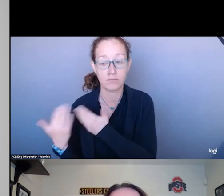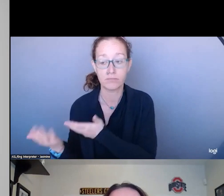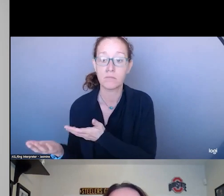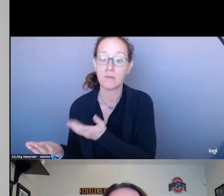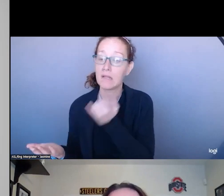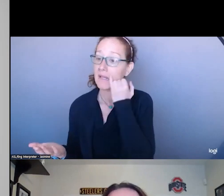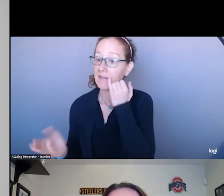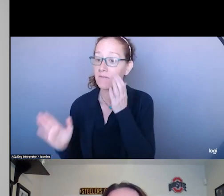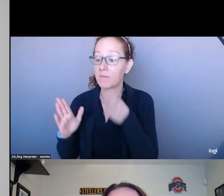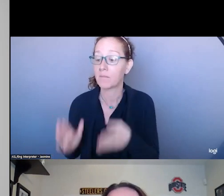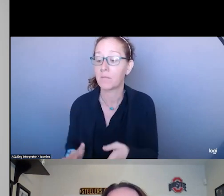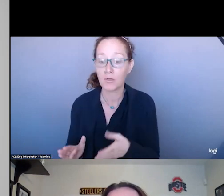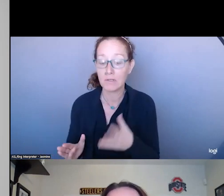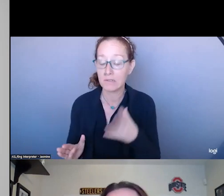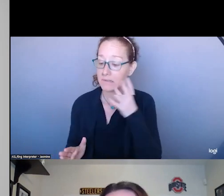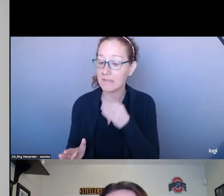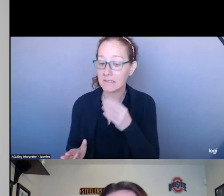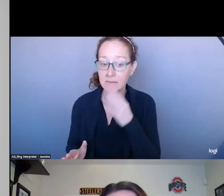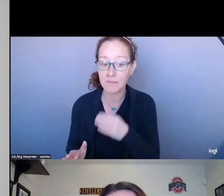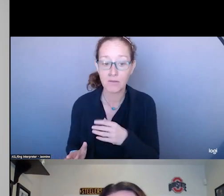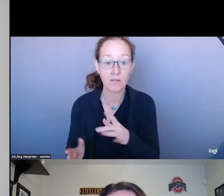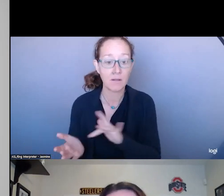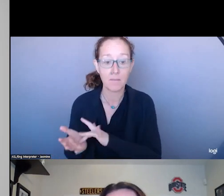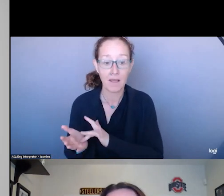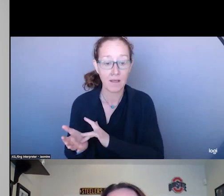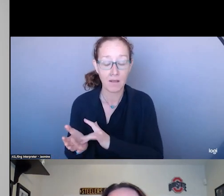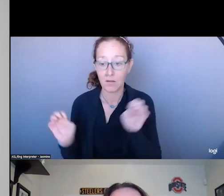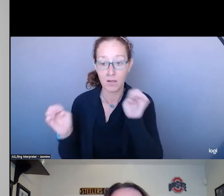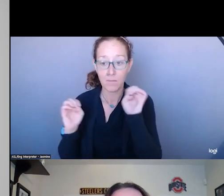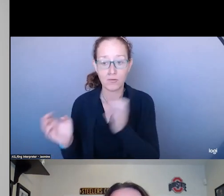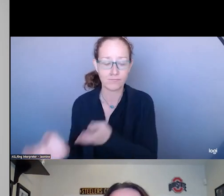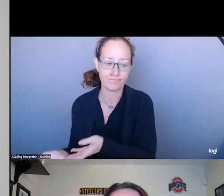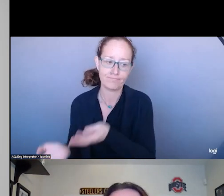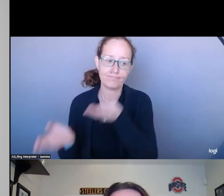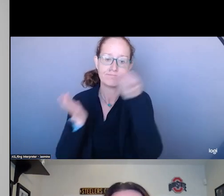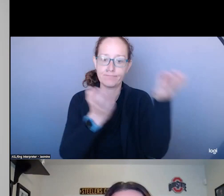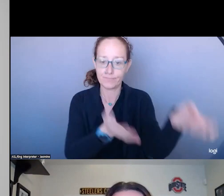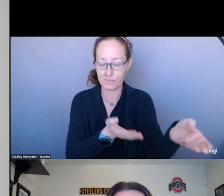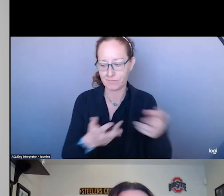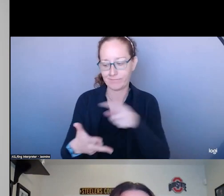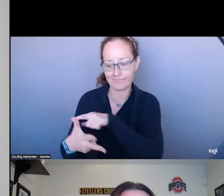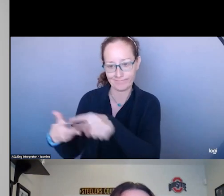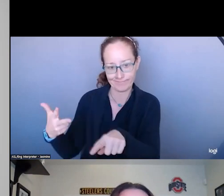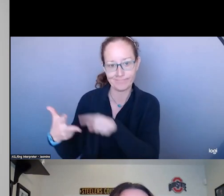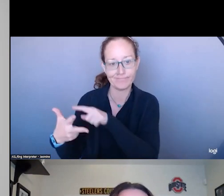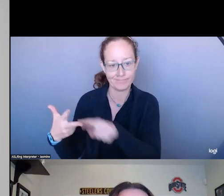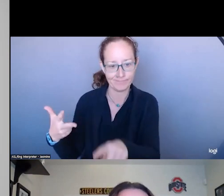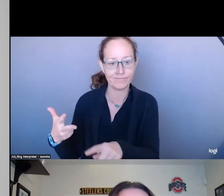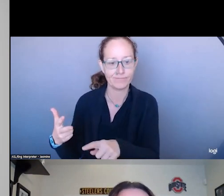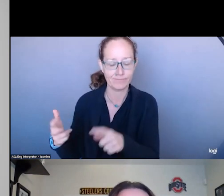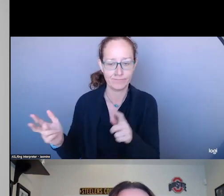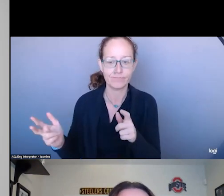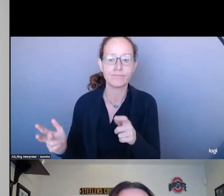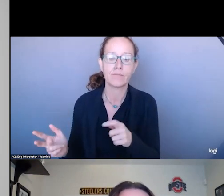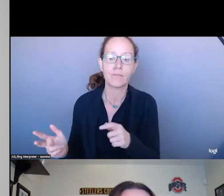EXPERIENCING A MEDICAL EMERGENCY. THESE RESPONSES VARIED IN TERMS OF THE